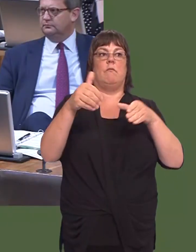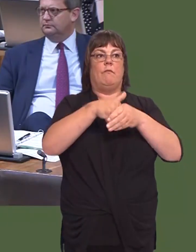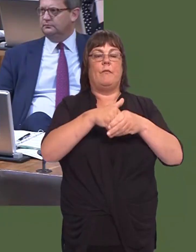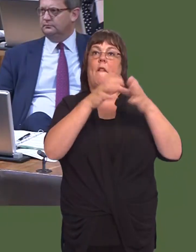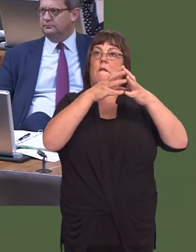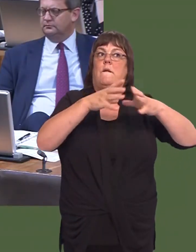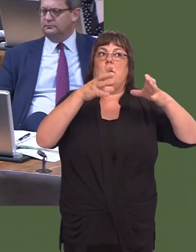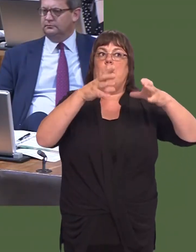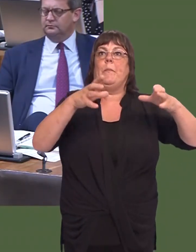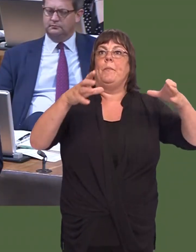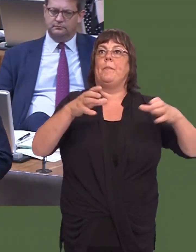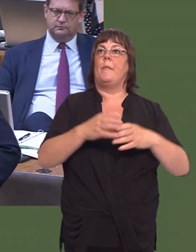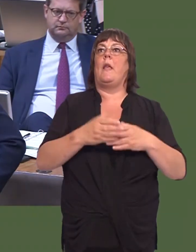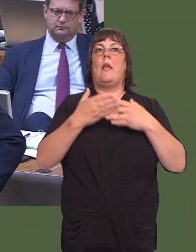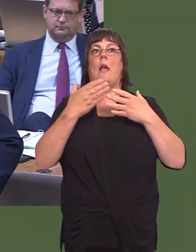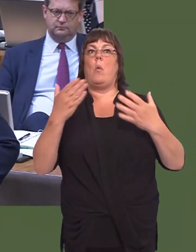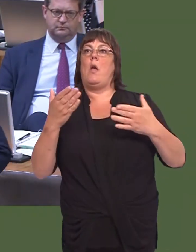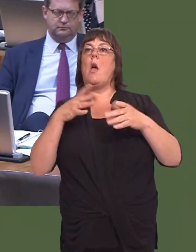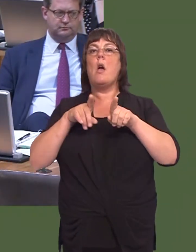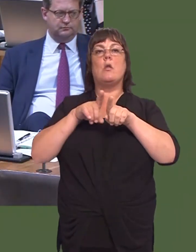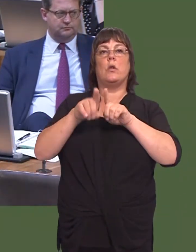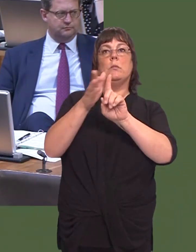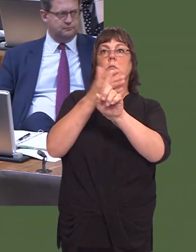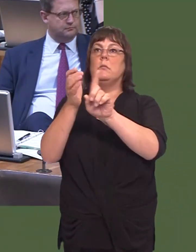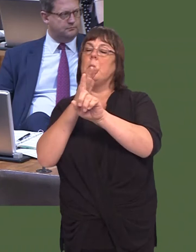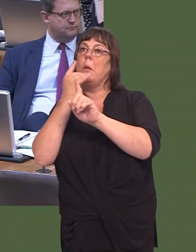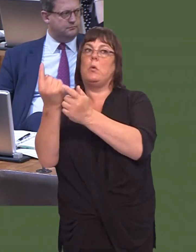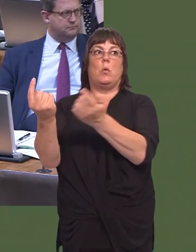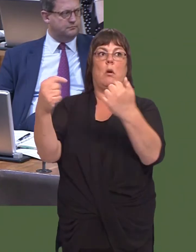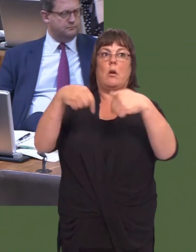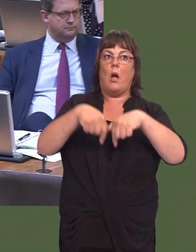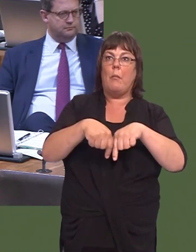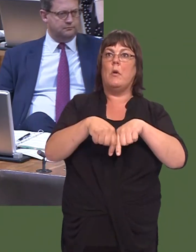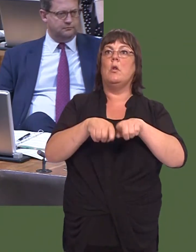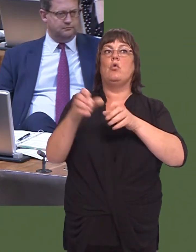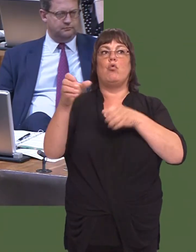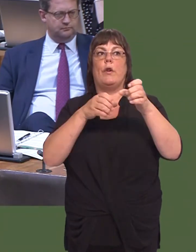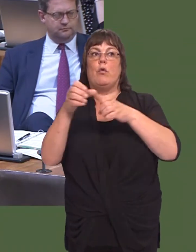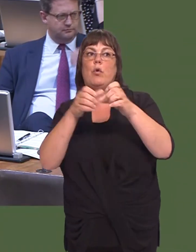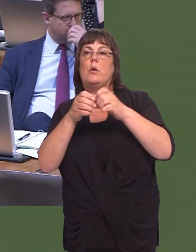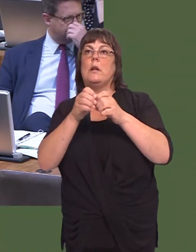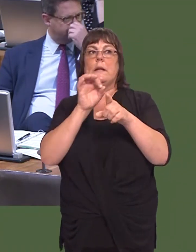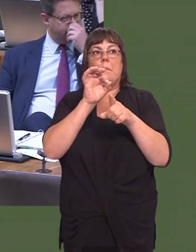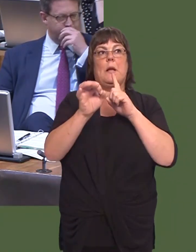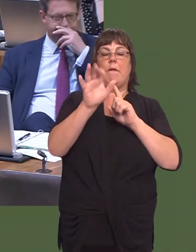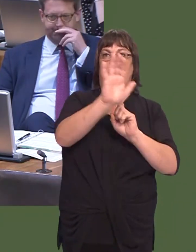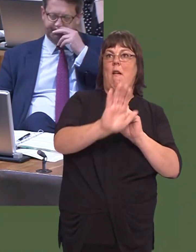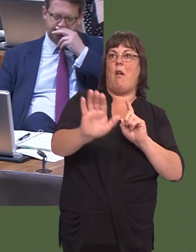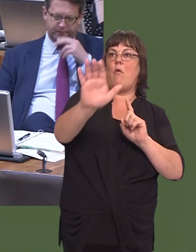As part of that campaign, an incentive scheme is in place to recruit people to some areas.